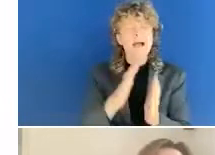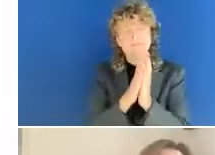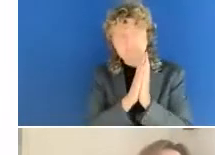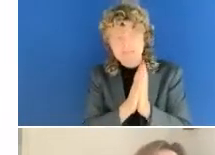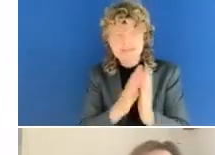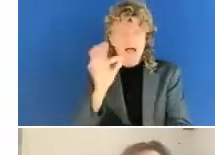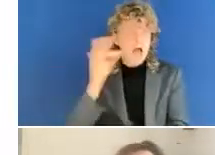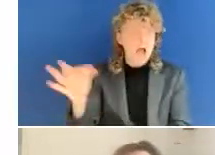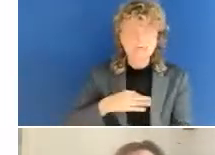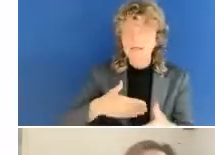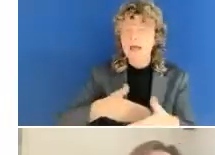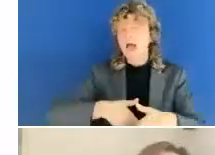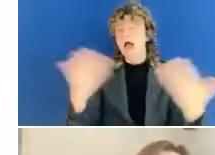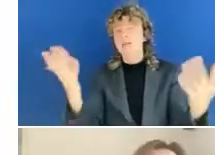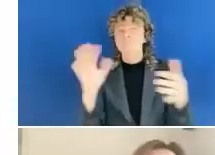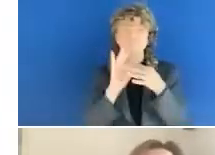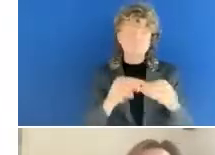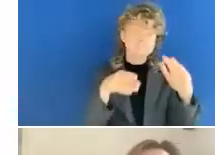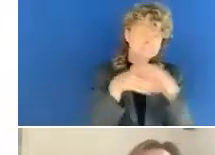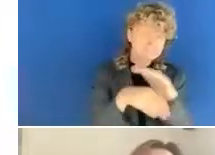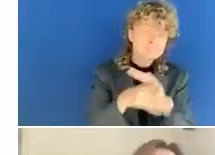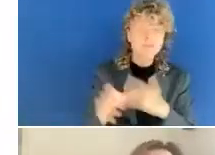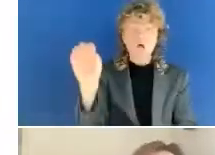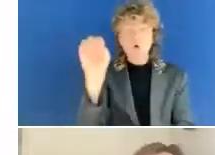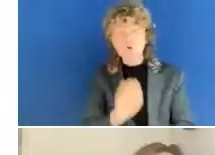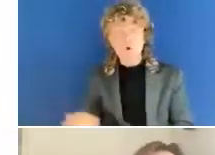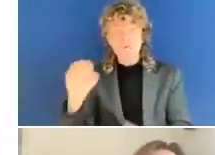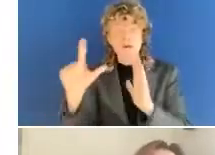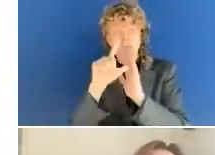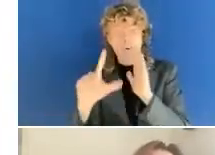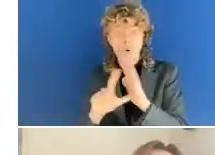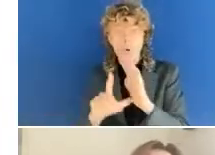about accessibility, European legislation, policy, or IAAP or anything else you would